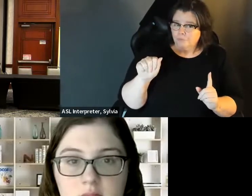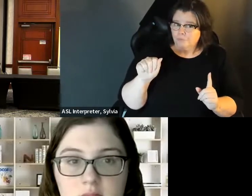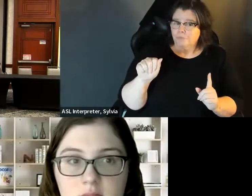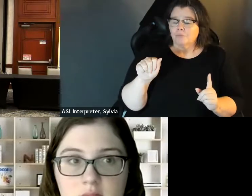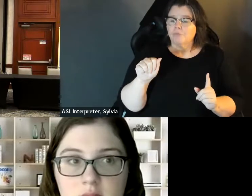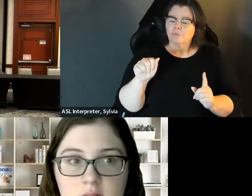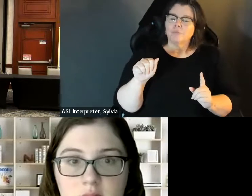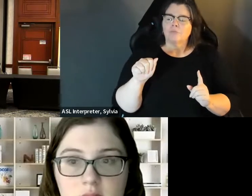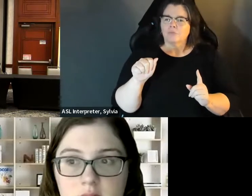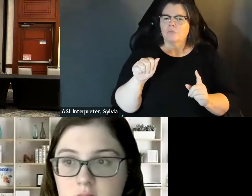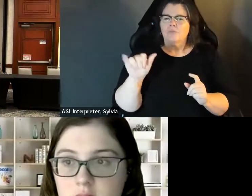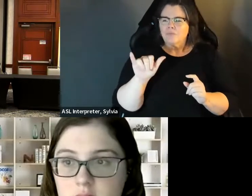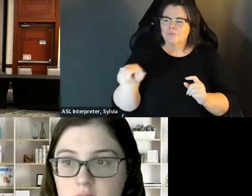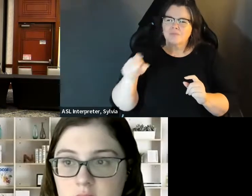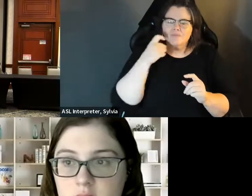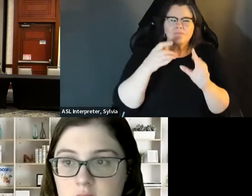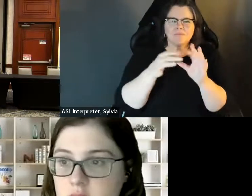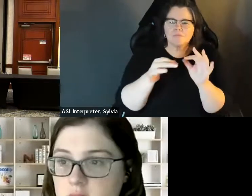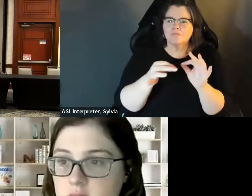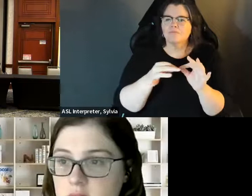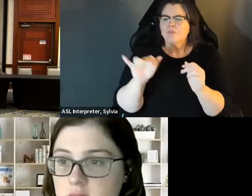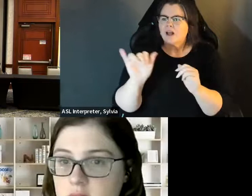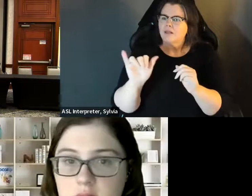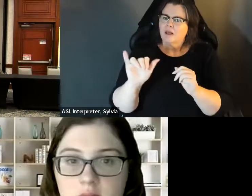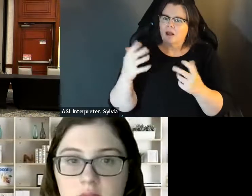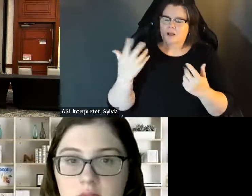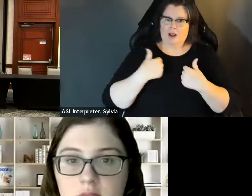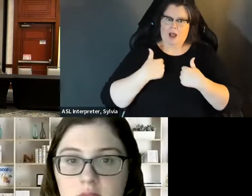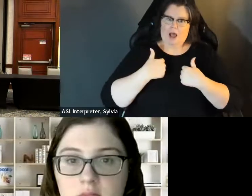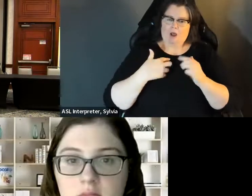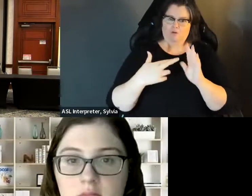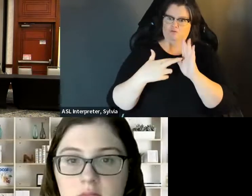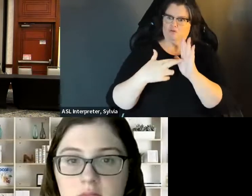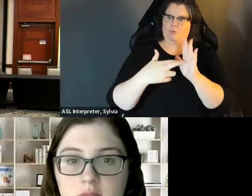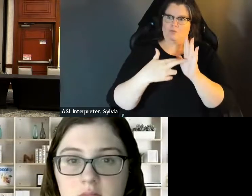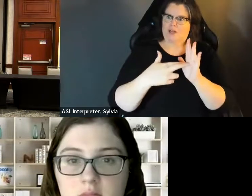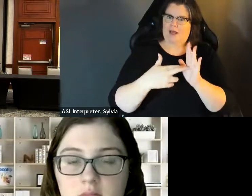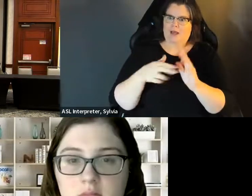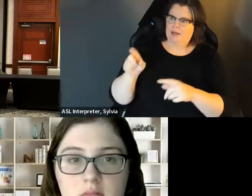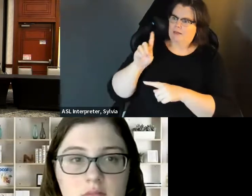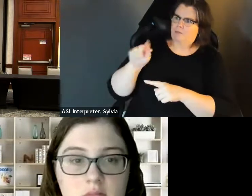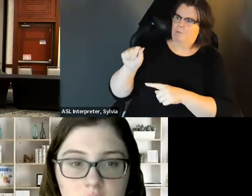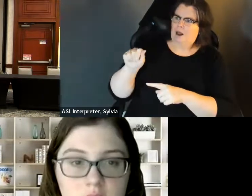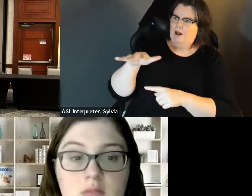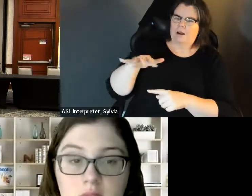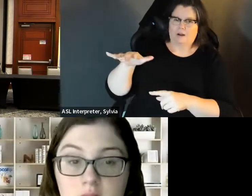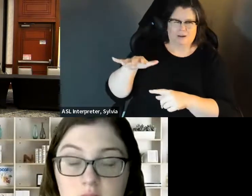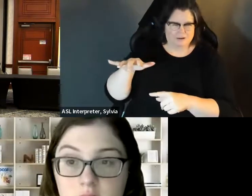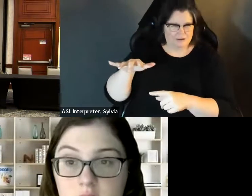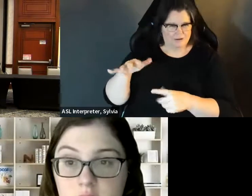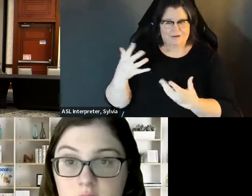This is Carolyn regarding positive aspects as was mentioned. positive aspects. As was mentioned, representation, basically being an advocate We representation basically being an advocate and being a representative of the disability community, A lot of people are still not used to that.